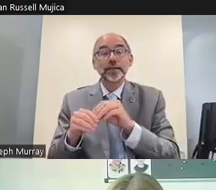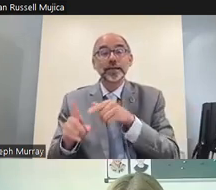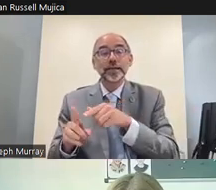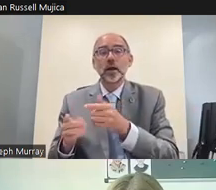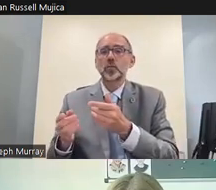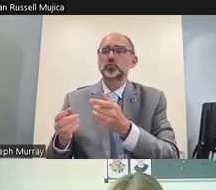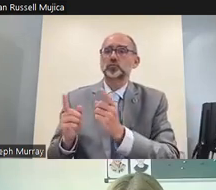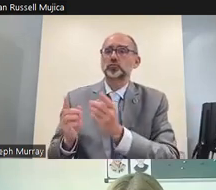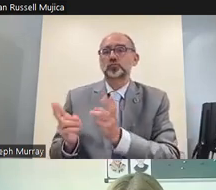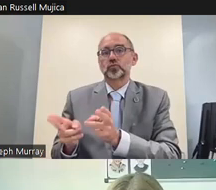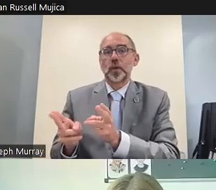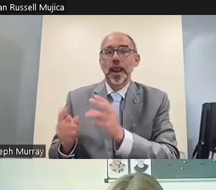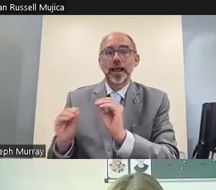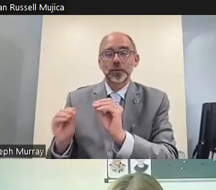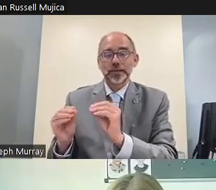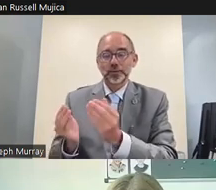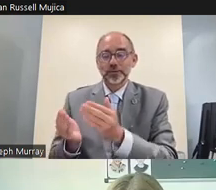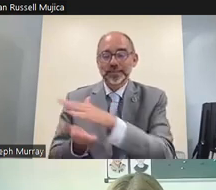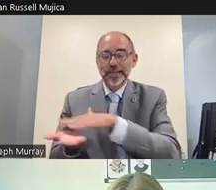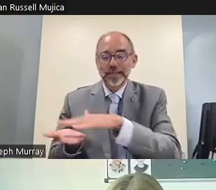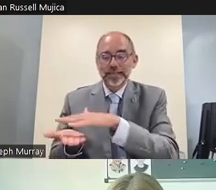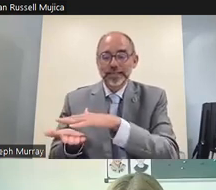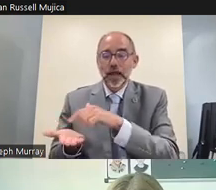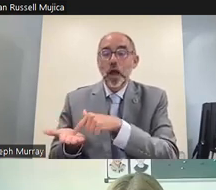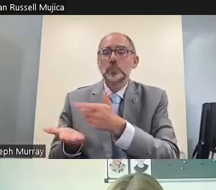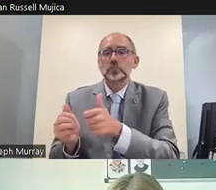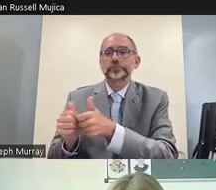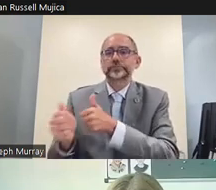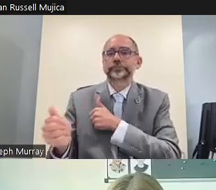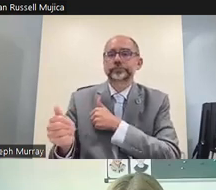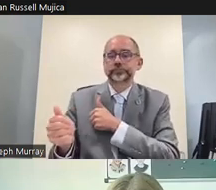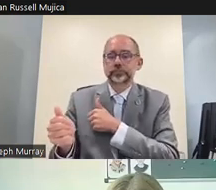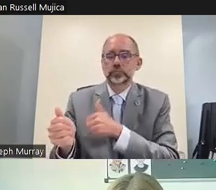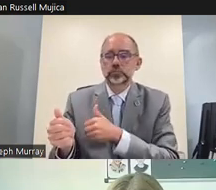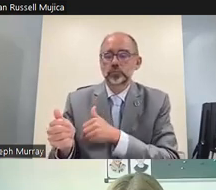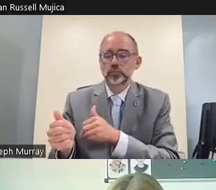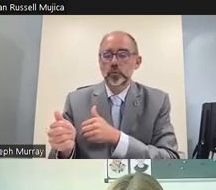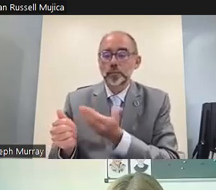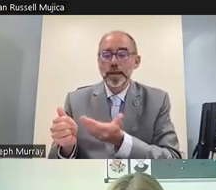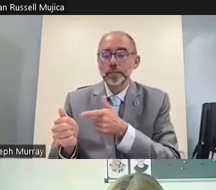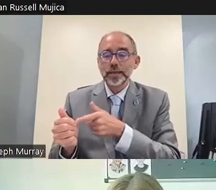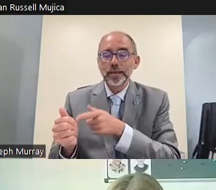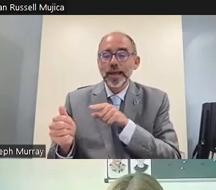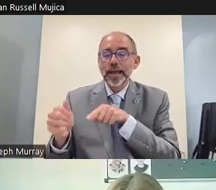deaf learners in regular education settings were often left behind in this shift these learners